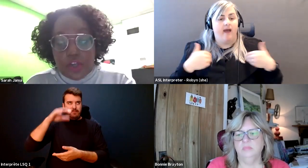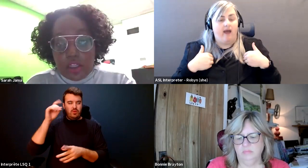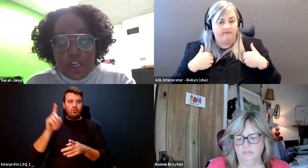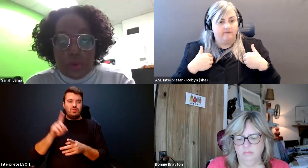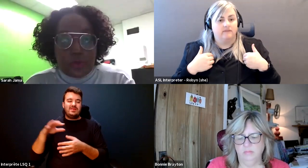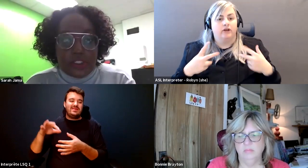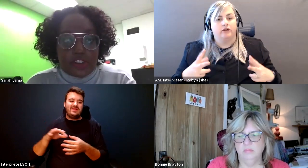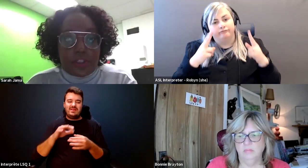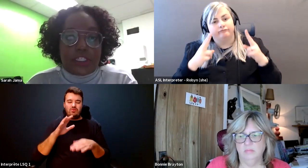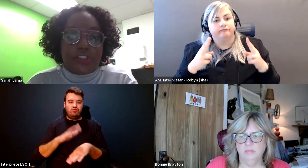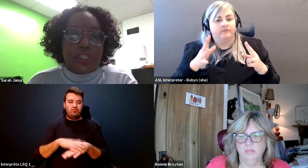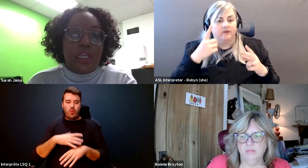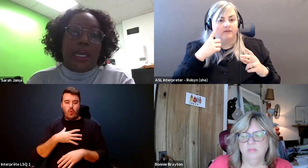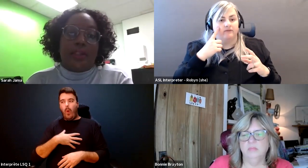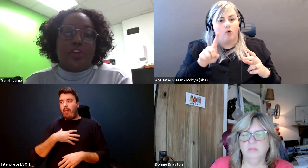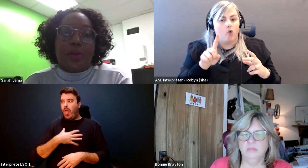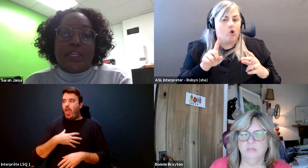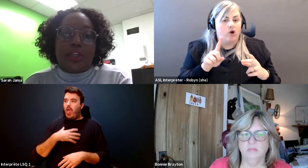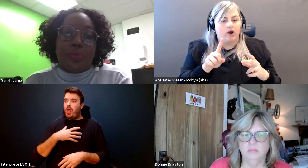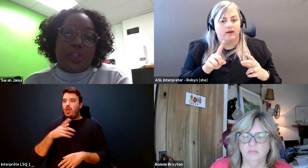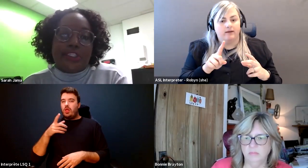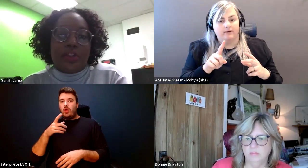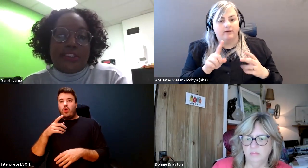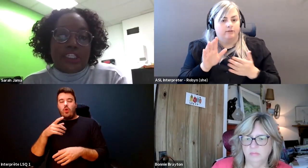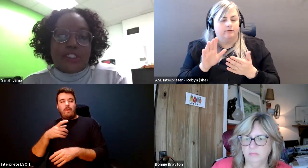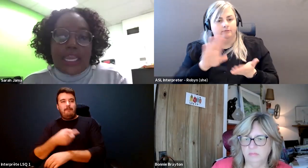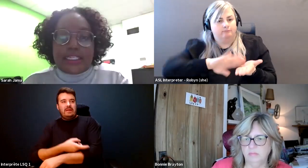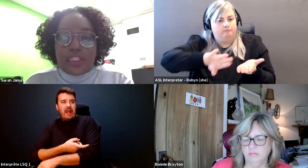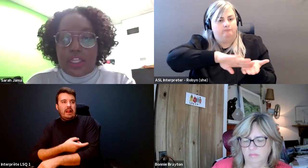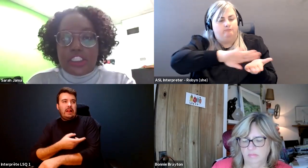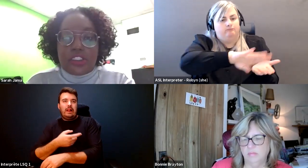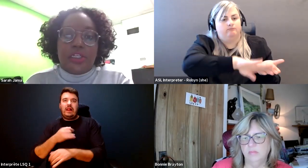Sarah Jama: Of color and women with disabilities, I learned about the Alberta sterilization Act and the links.